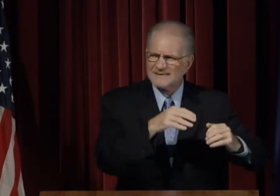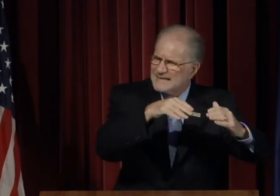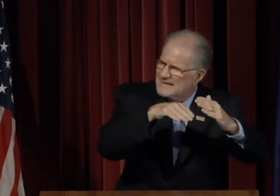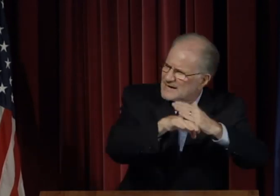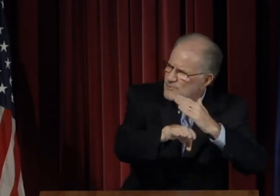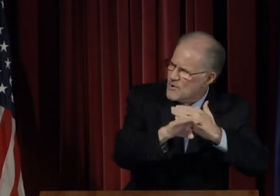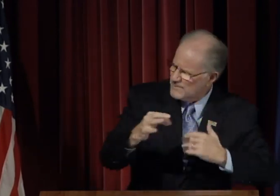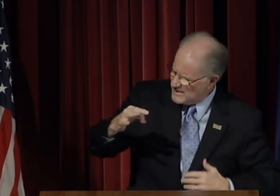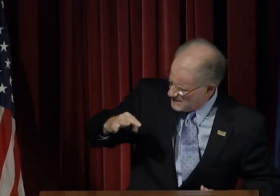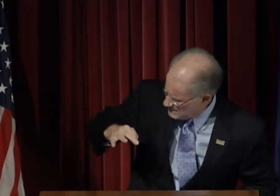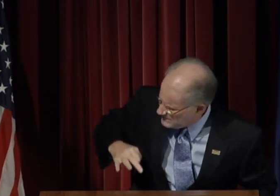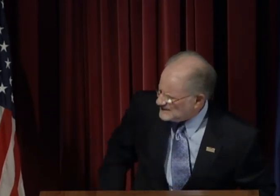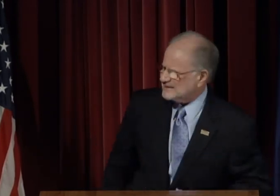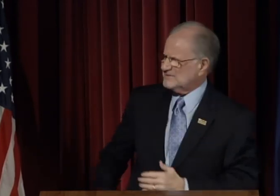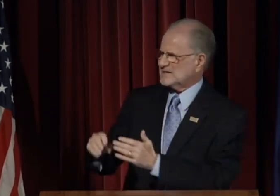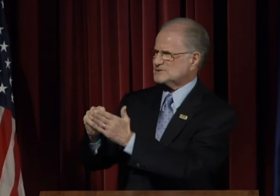Enrollment benefits students.